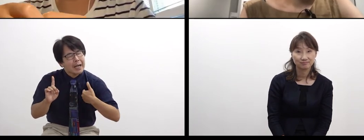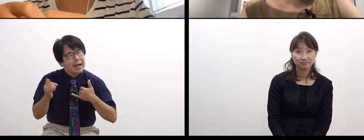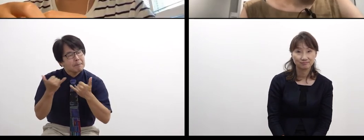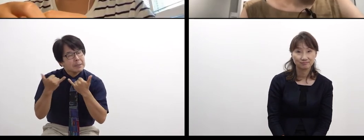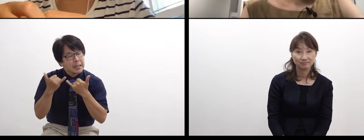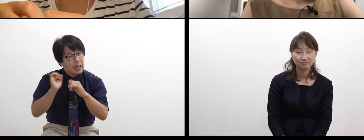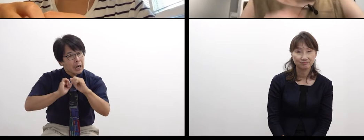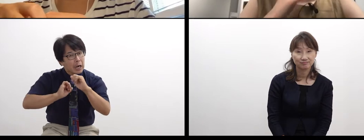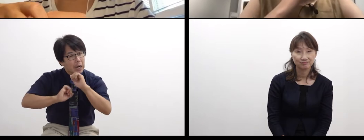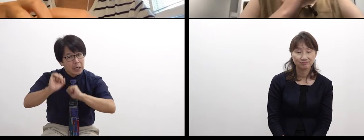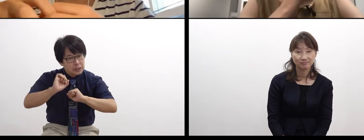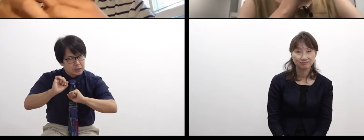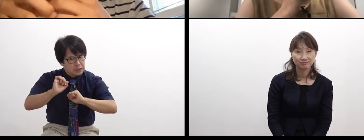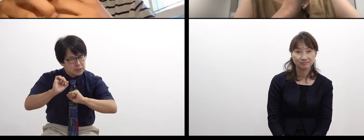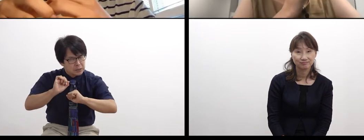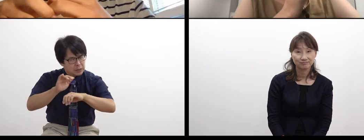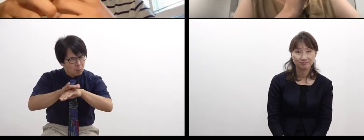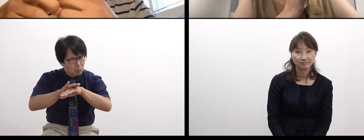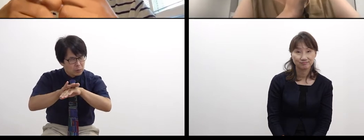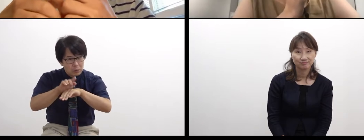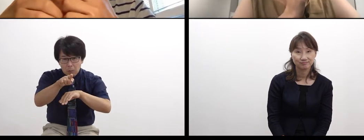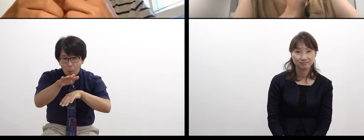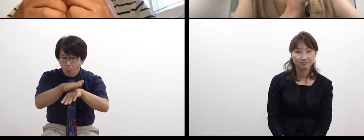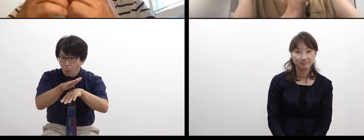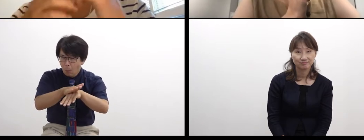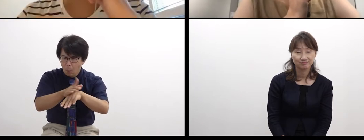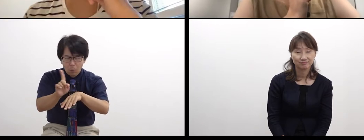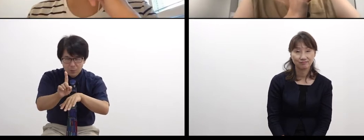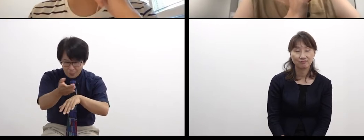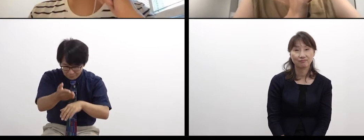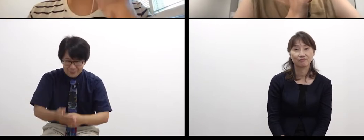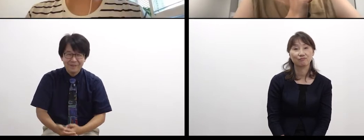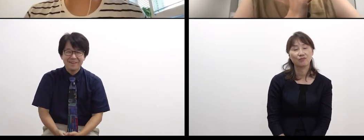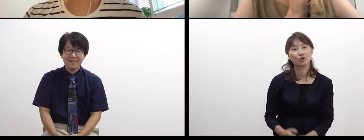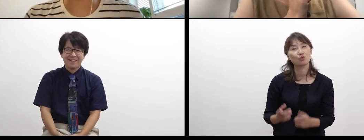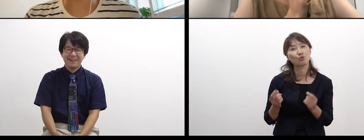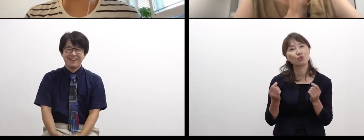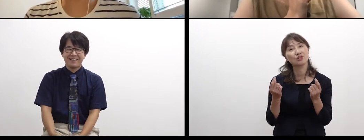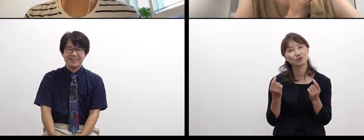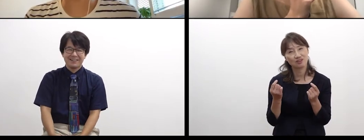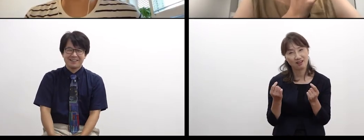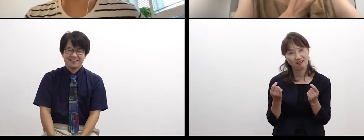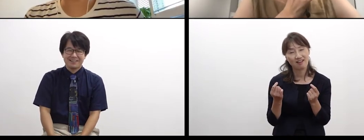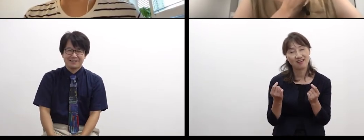Is that your methodology? WADA: Well,